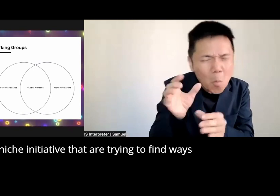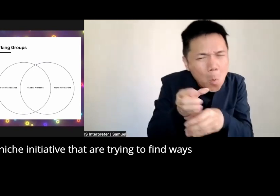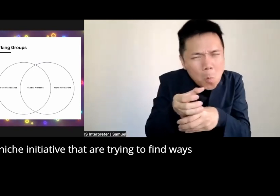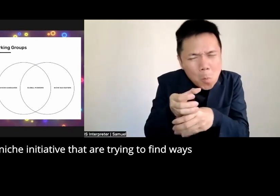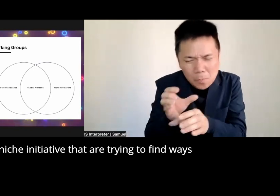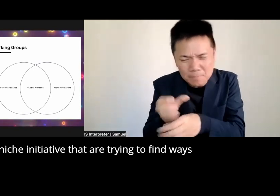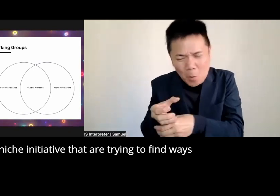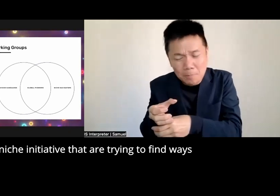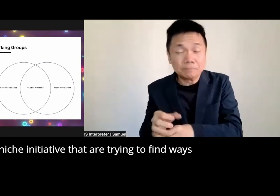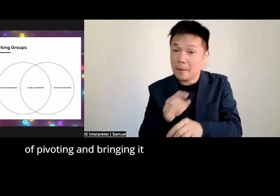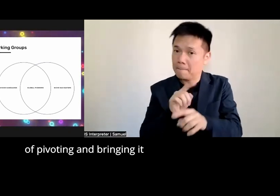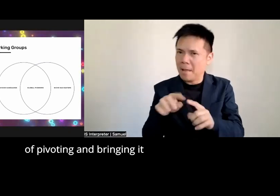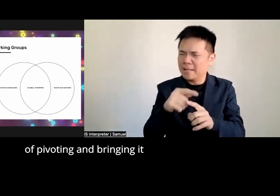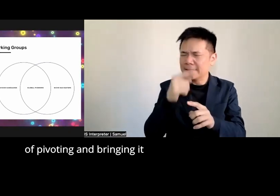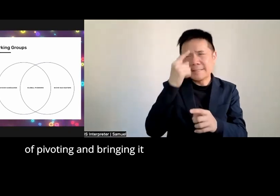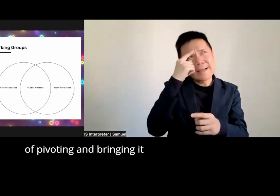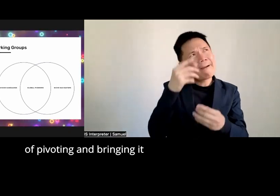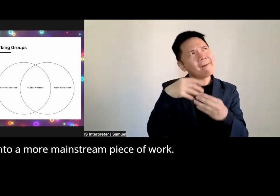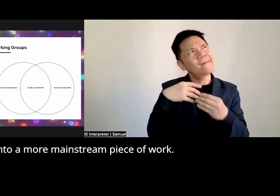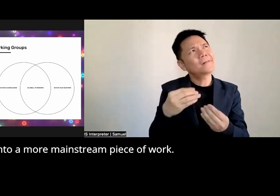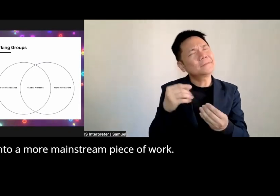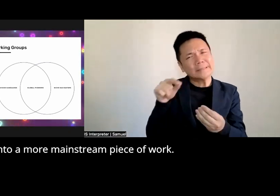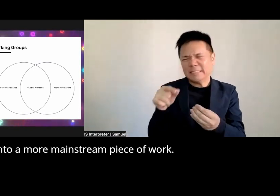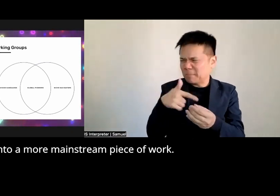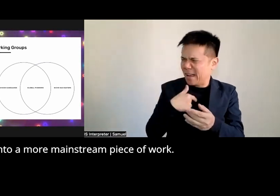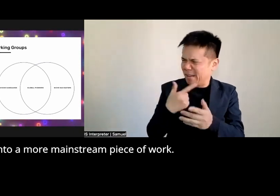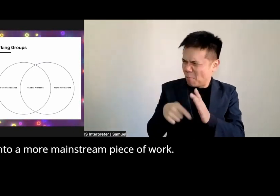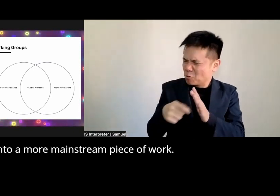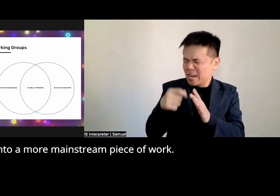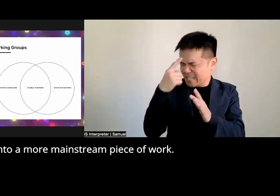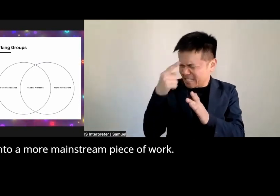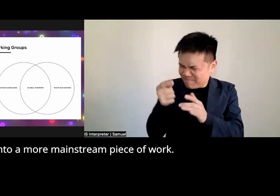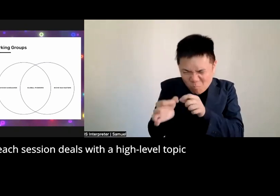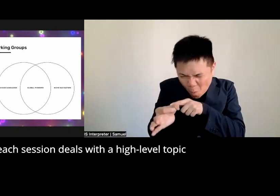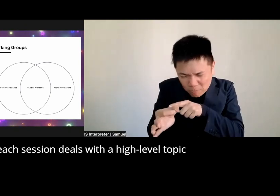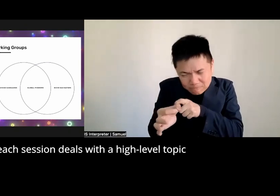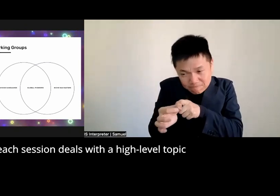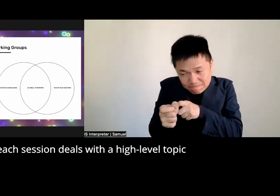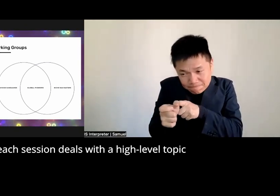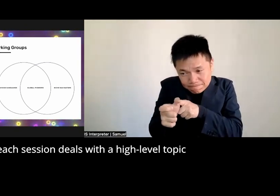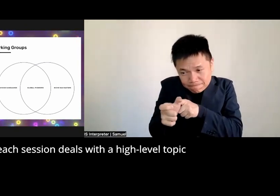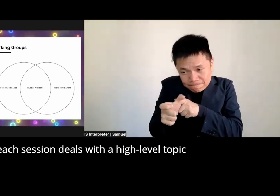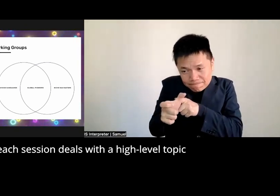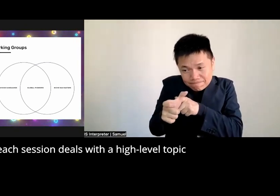are trying to find ways of pivoting and bringing it into a more mainstream piece of work so each